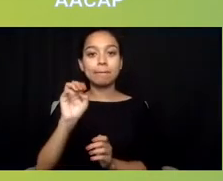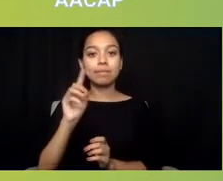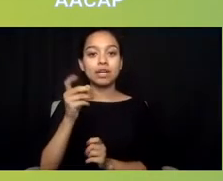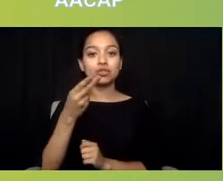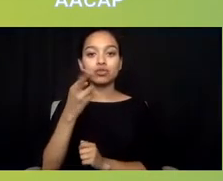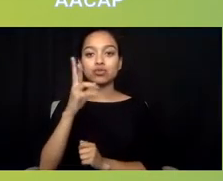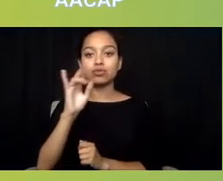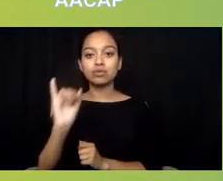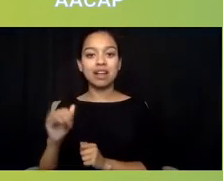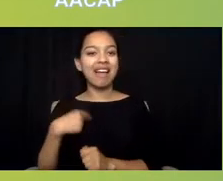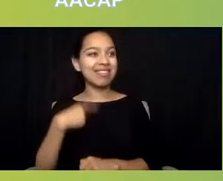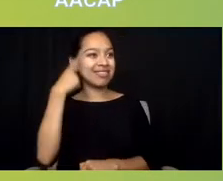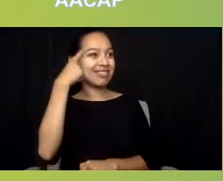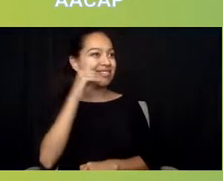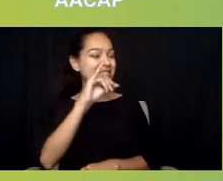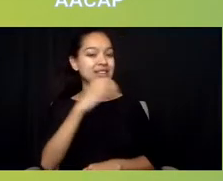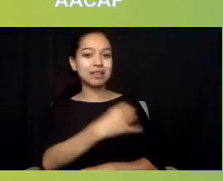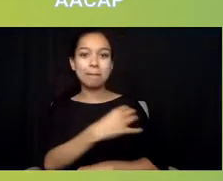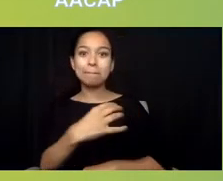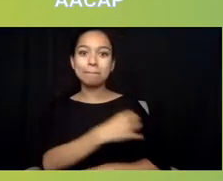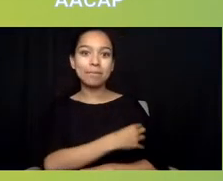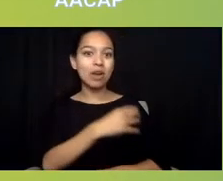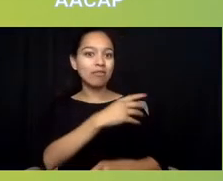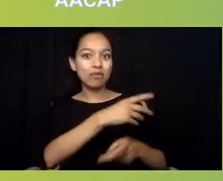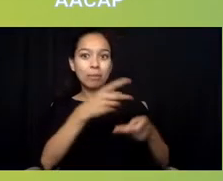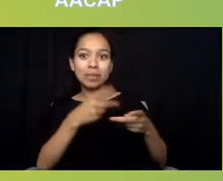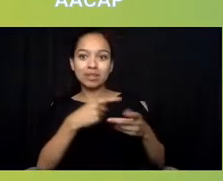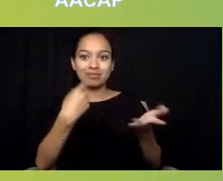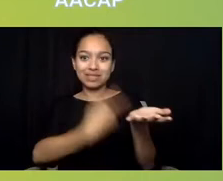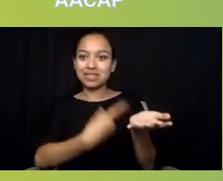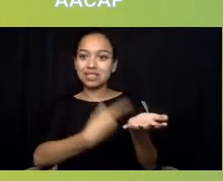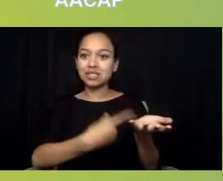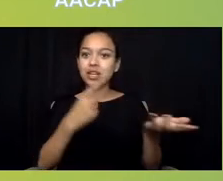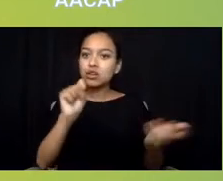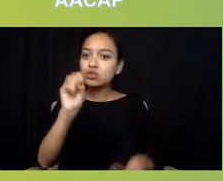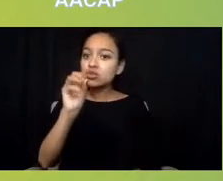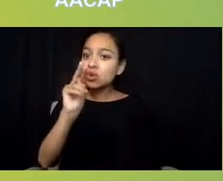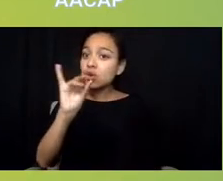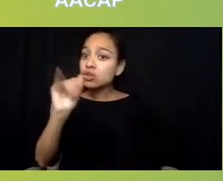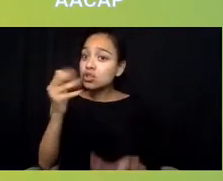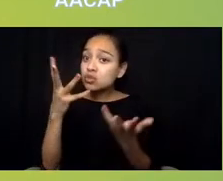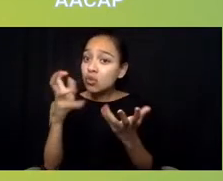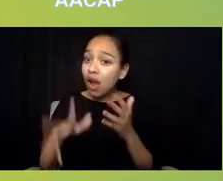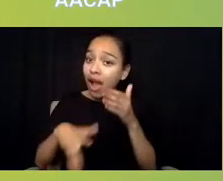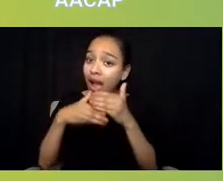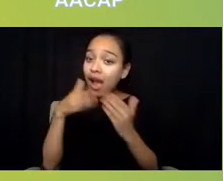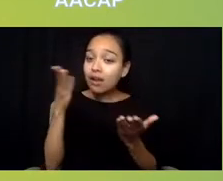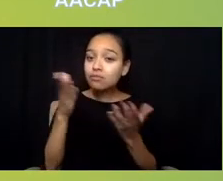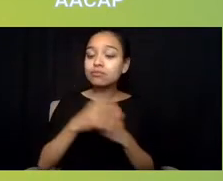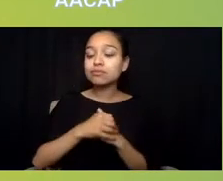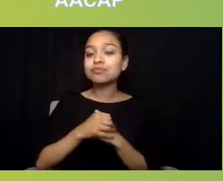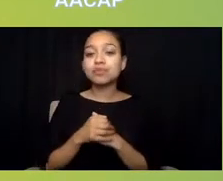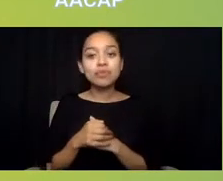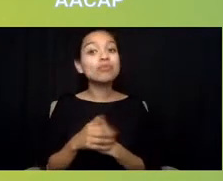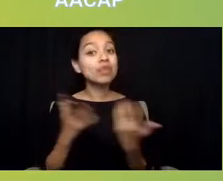Sonia, did you want to did you want to add something into that? Well, I just wanted to kind of piggyback on that a teeny bit